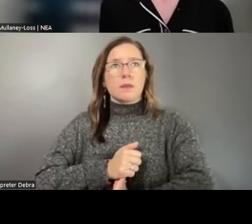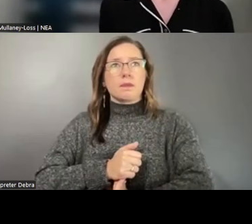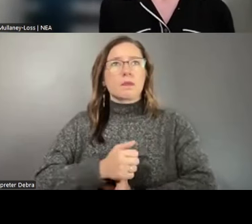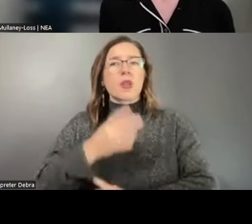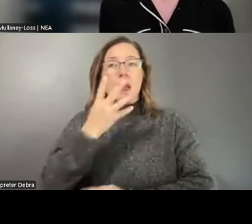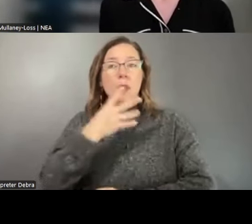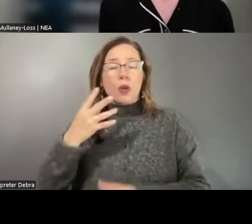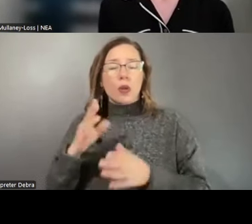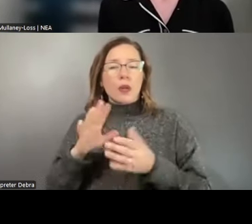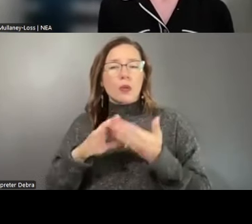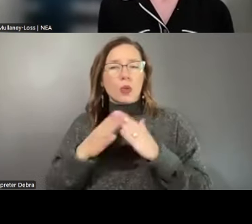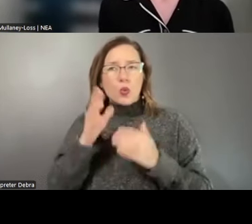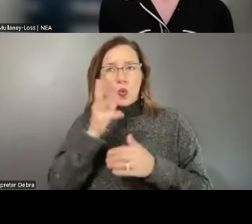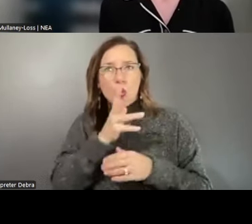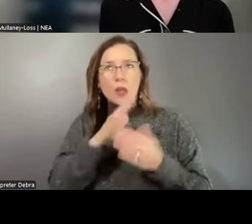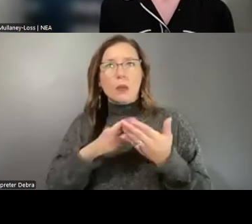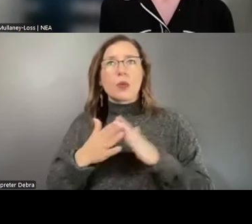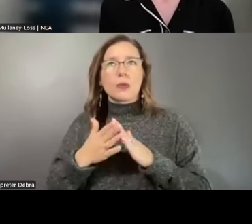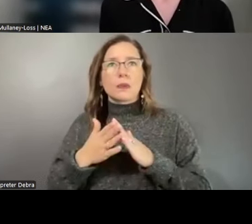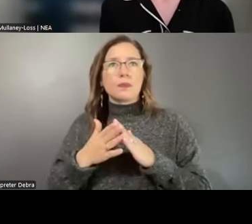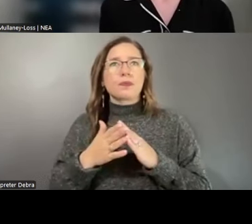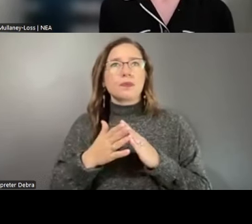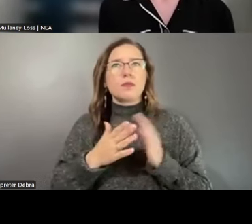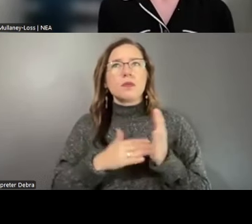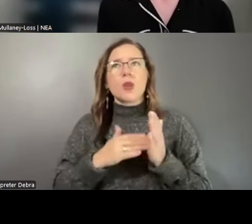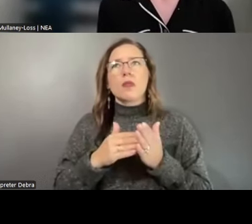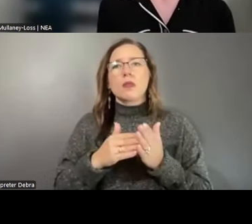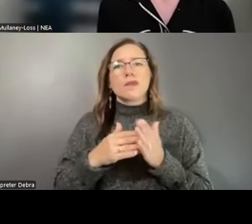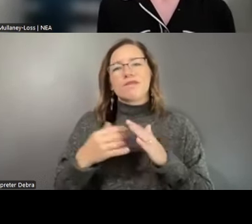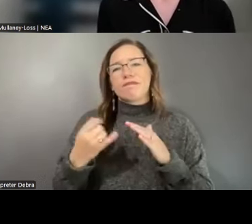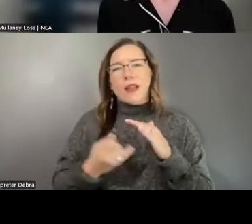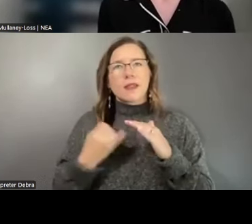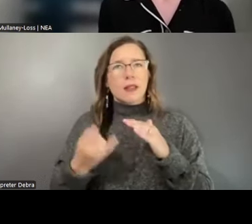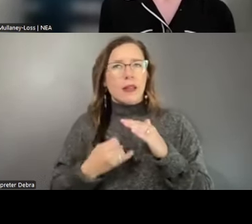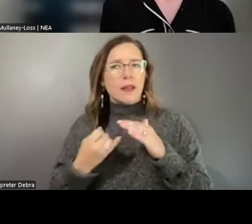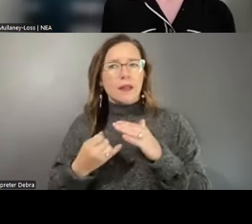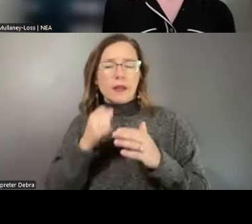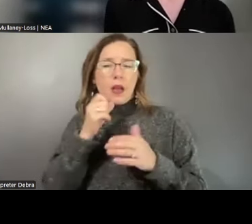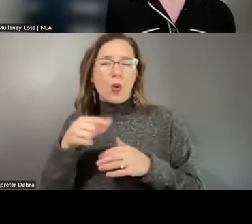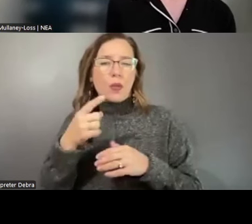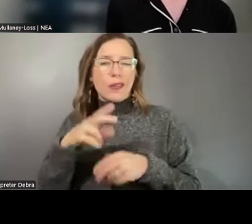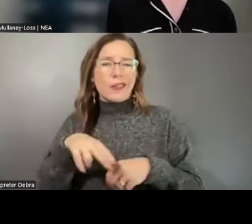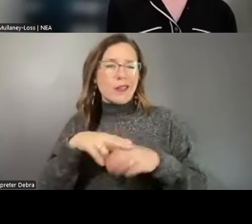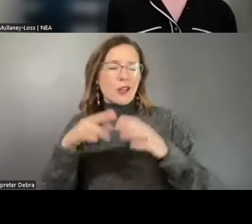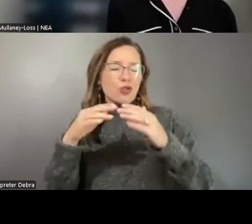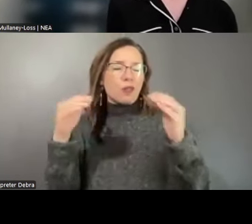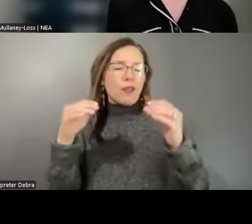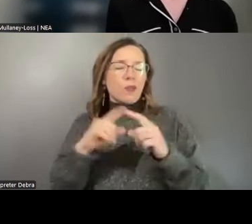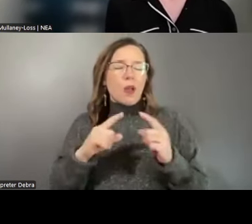rural communities often are isolated, not only from the national level, but at the local level,